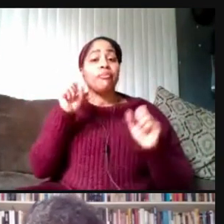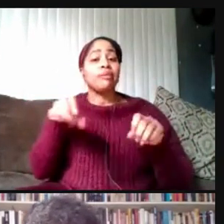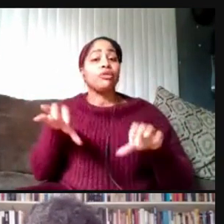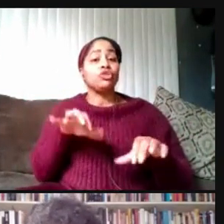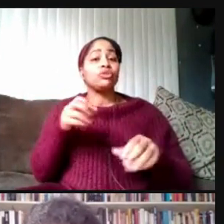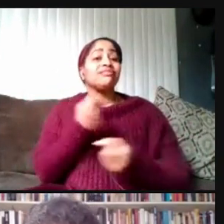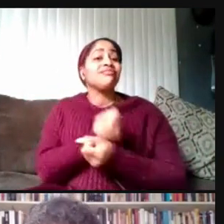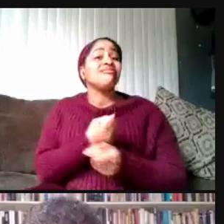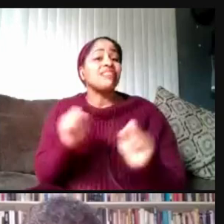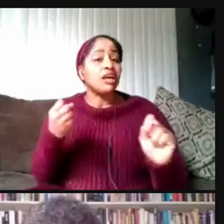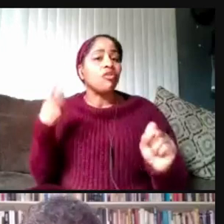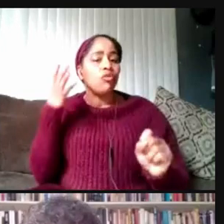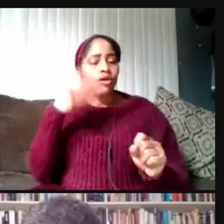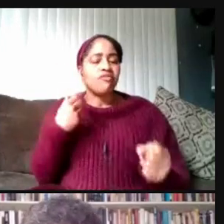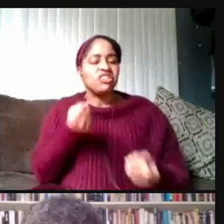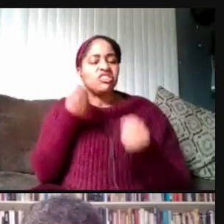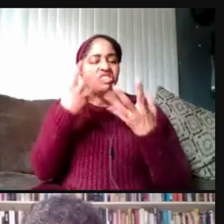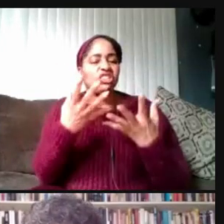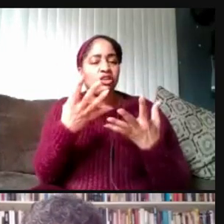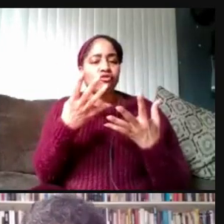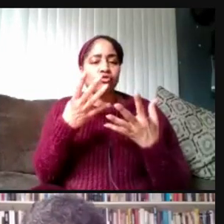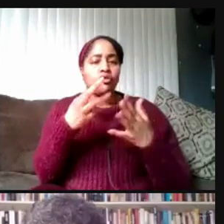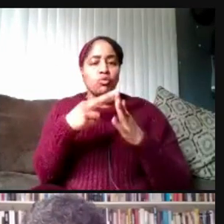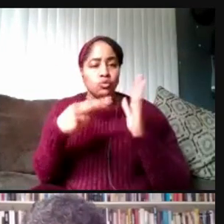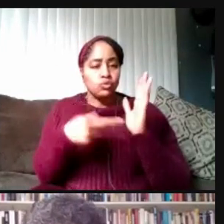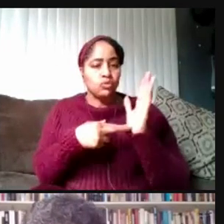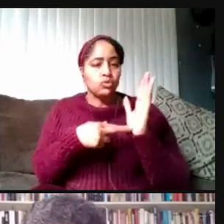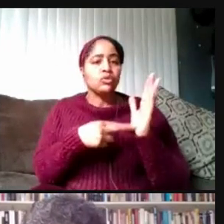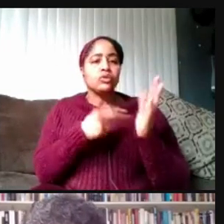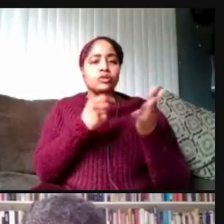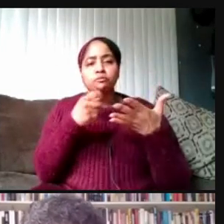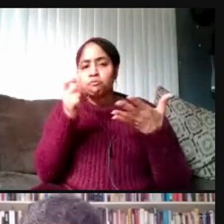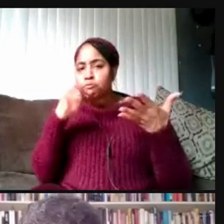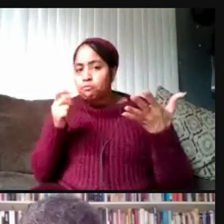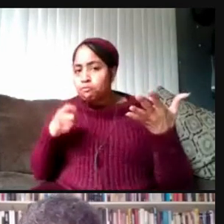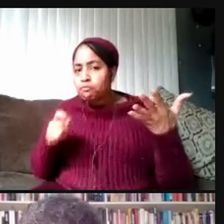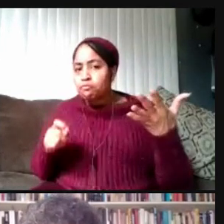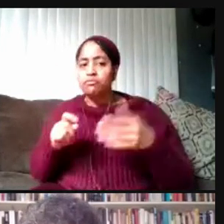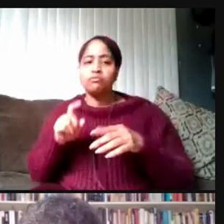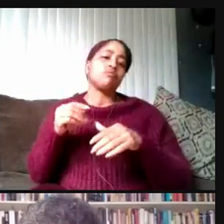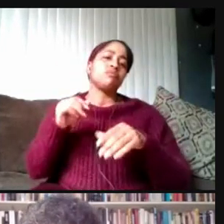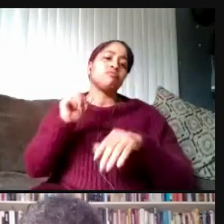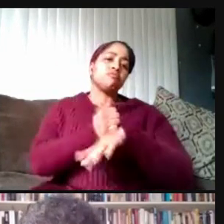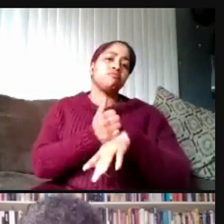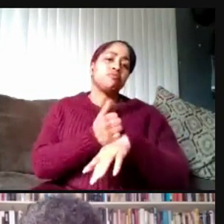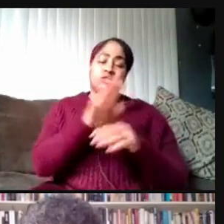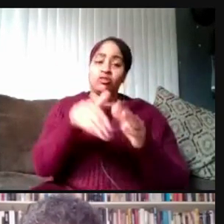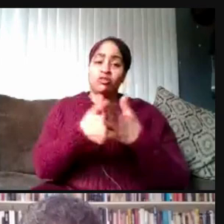of protocols and precautions in place. This is all described on our commencement website.